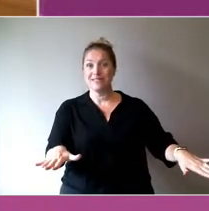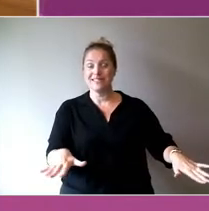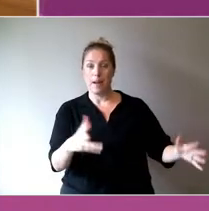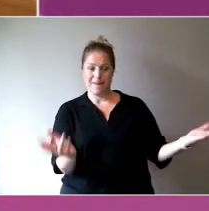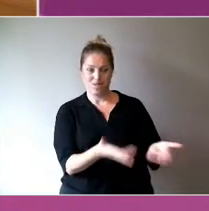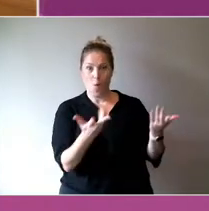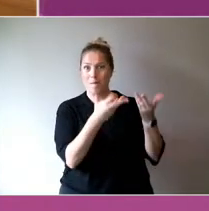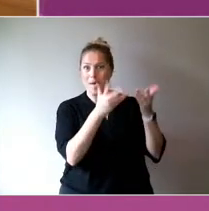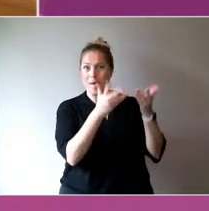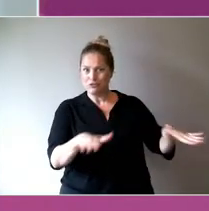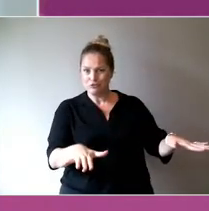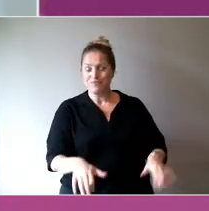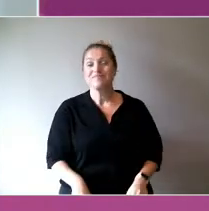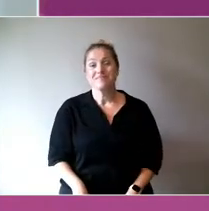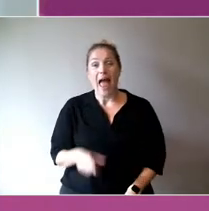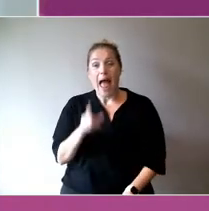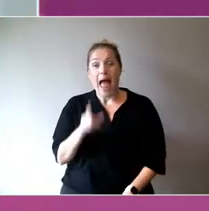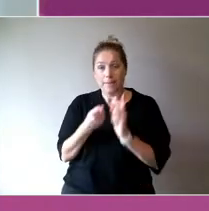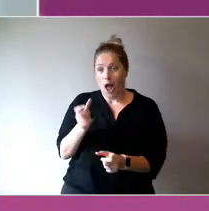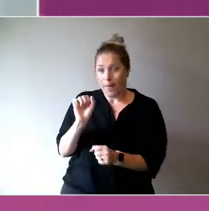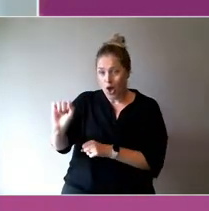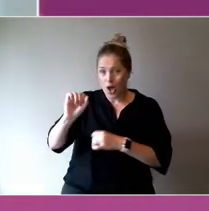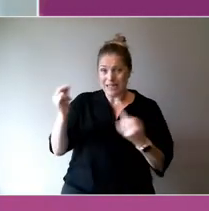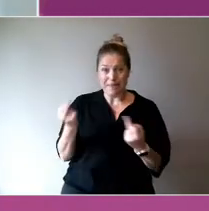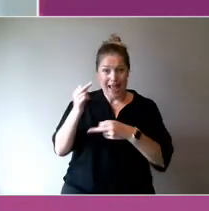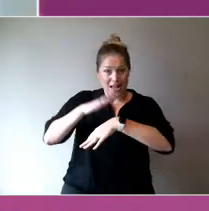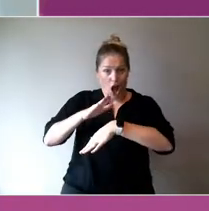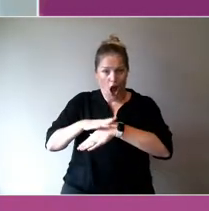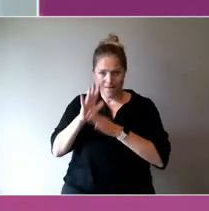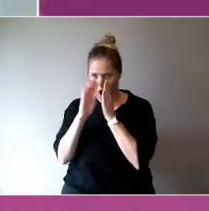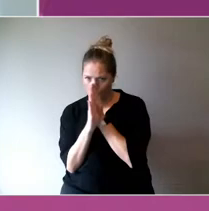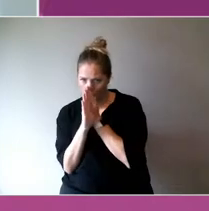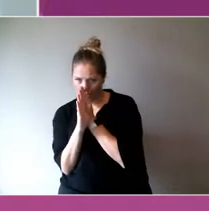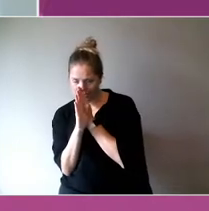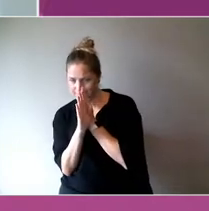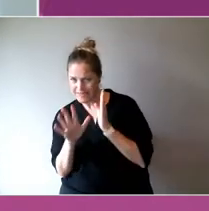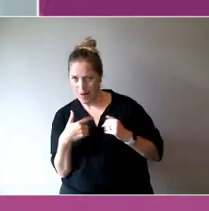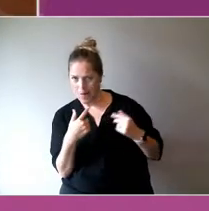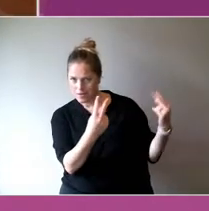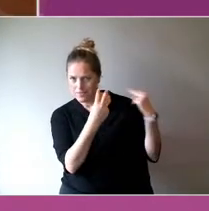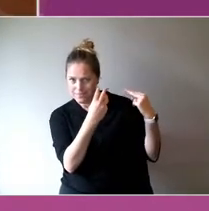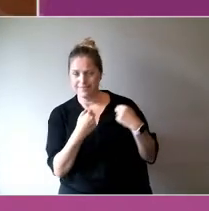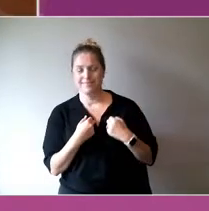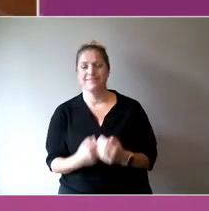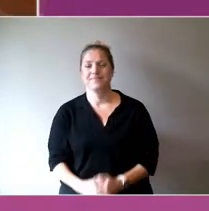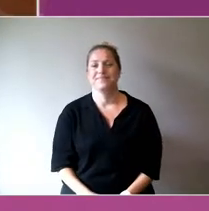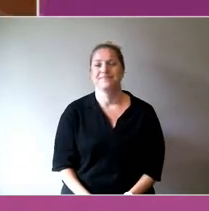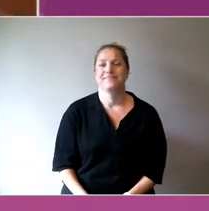Next joining us on the stage is Professor Jill Bennett.